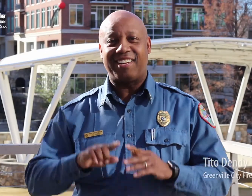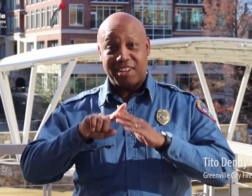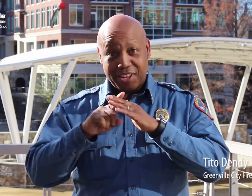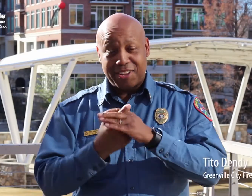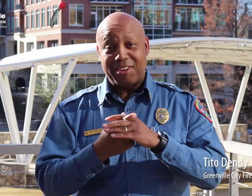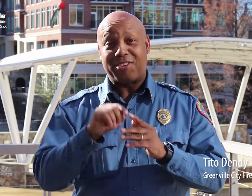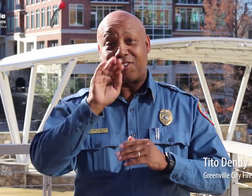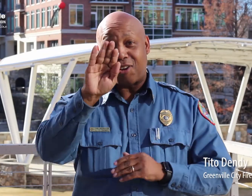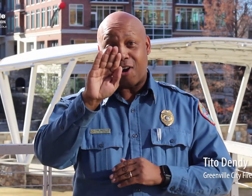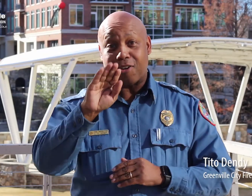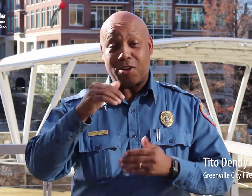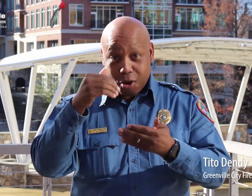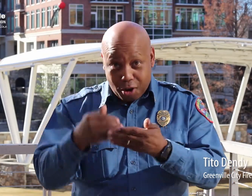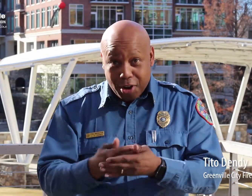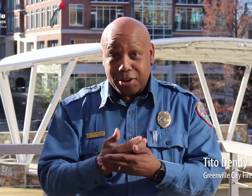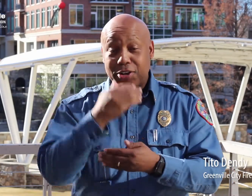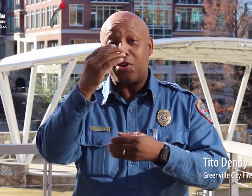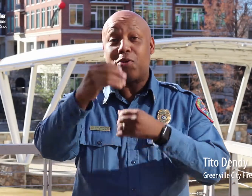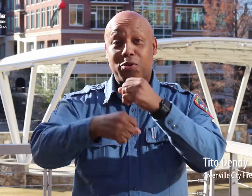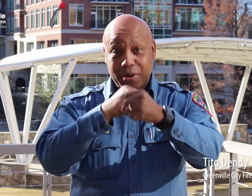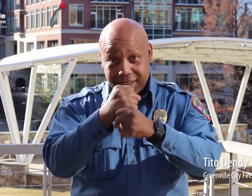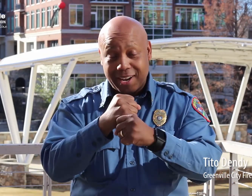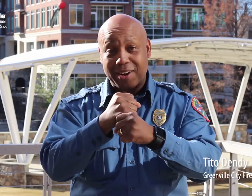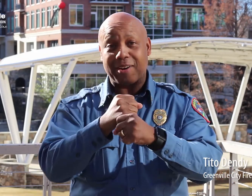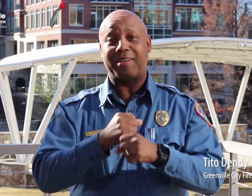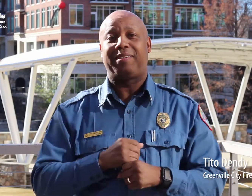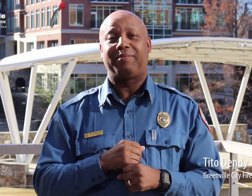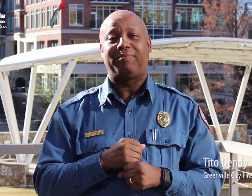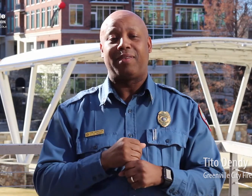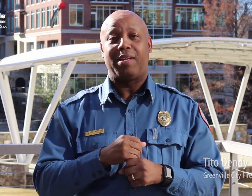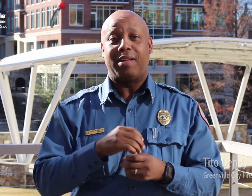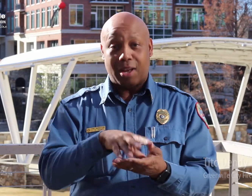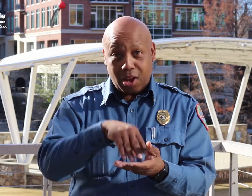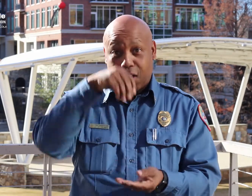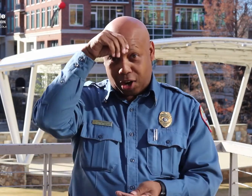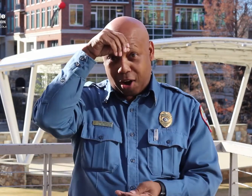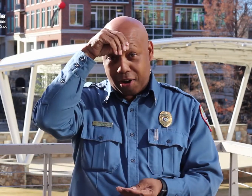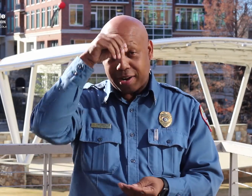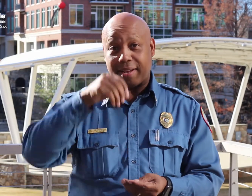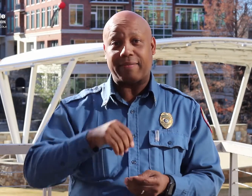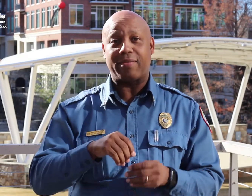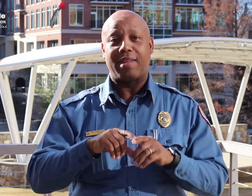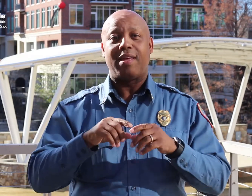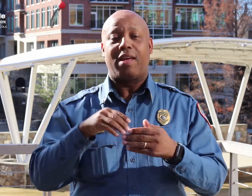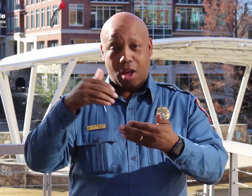Hi! Start your new year off by learning a new language.